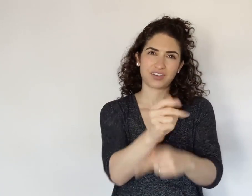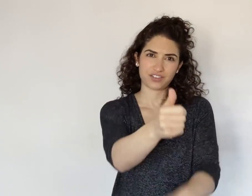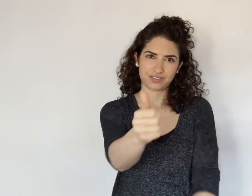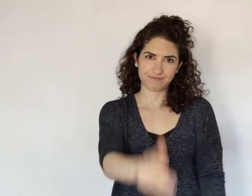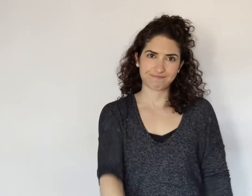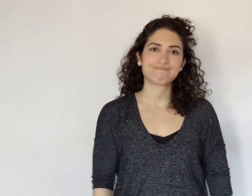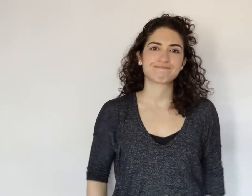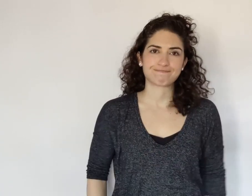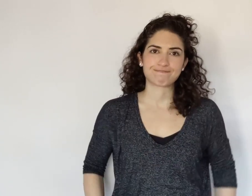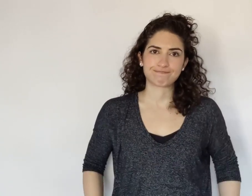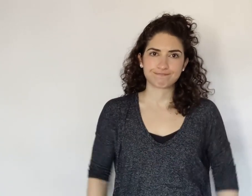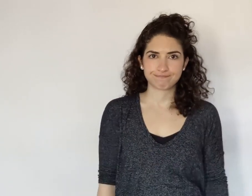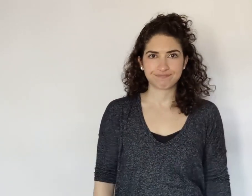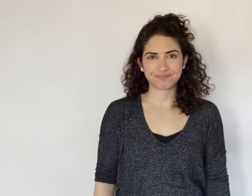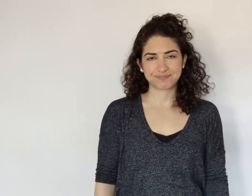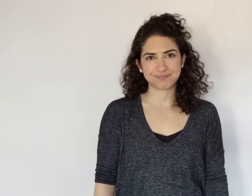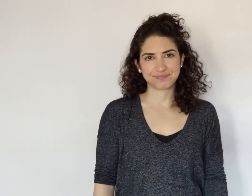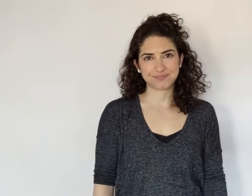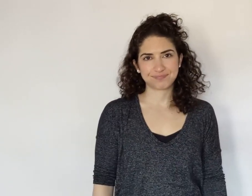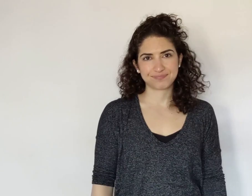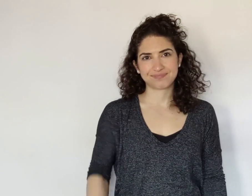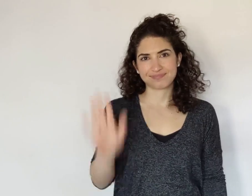take care of yourself..